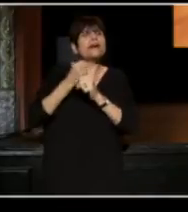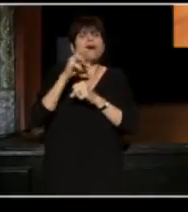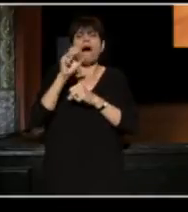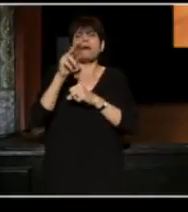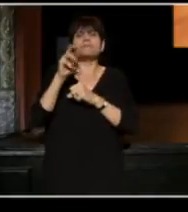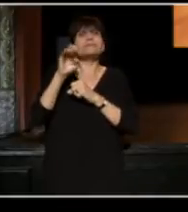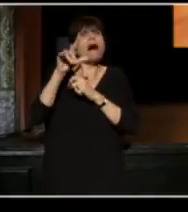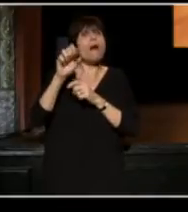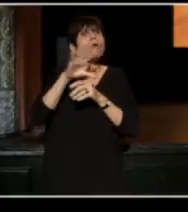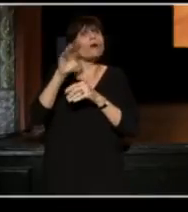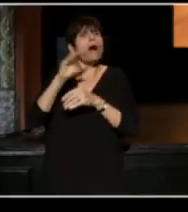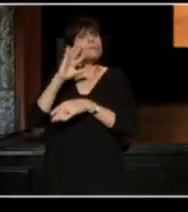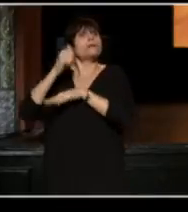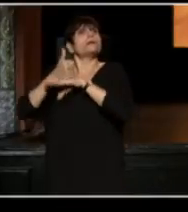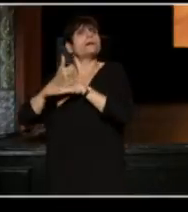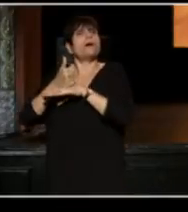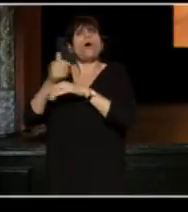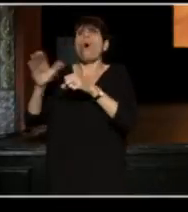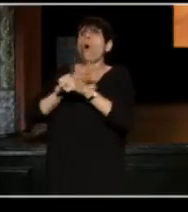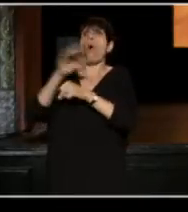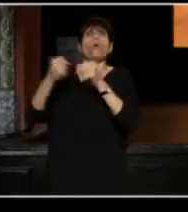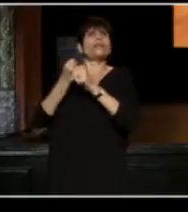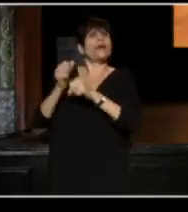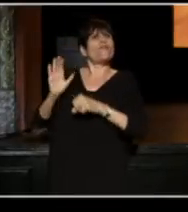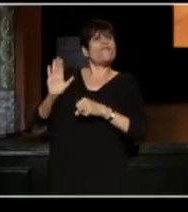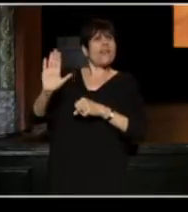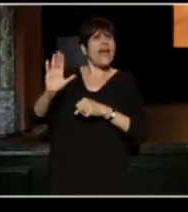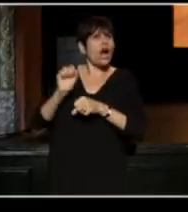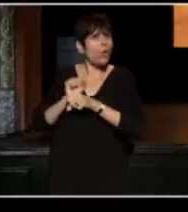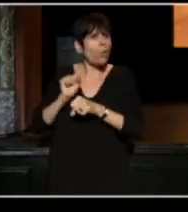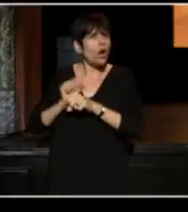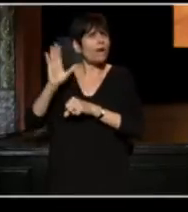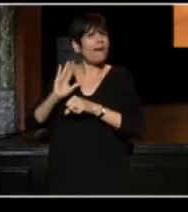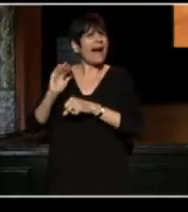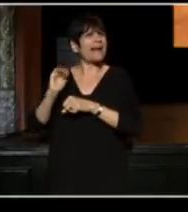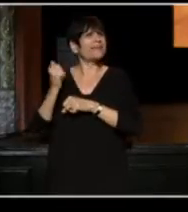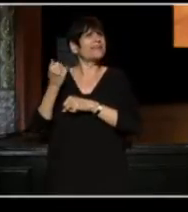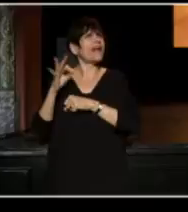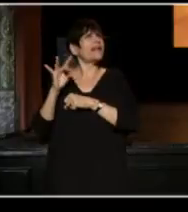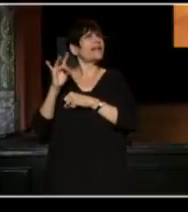and presented a whole year of their incredible body of work, back in the 80s I think that was.